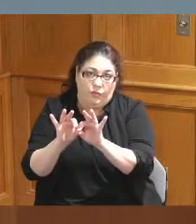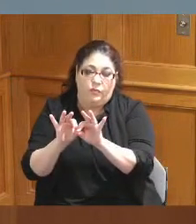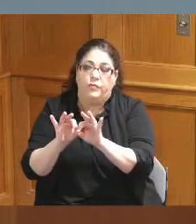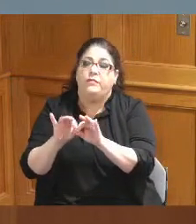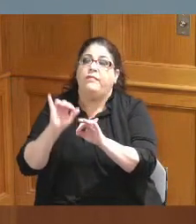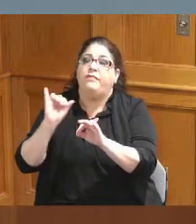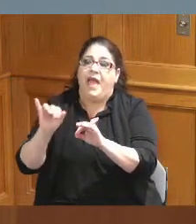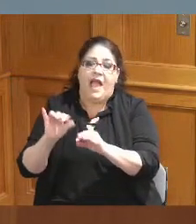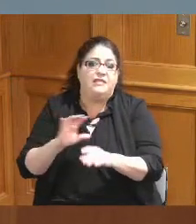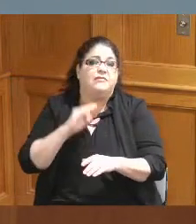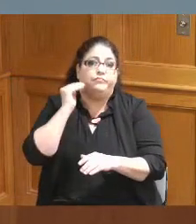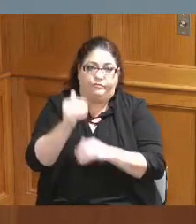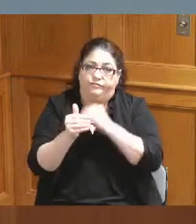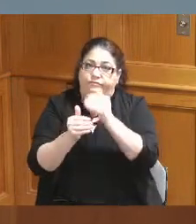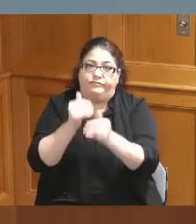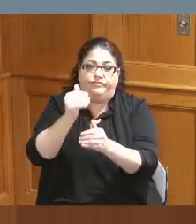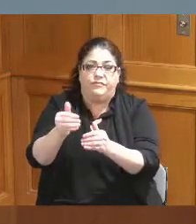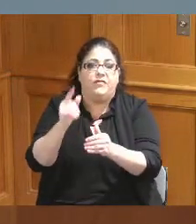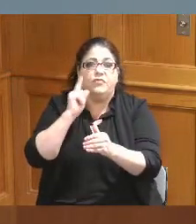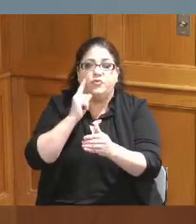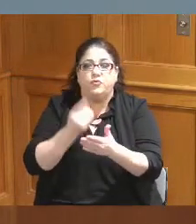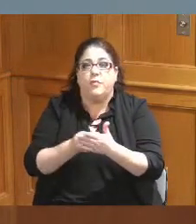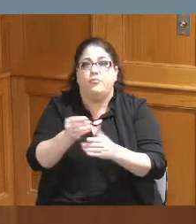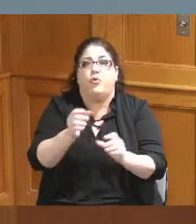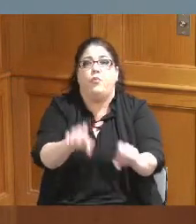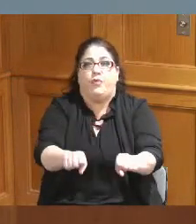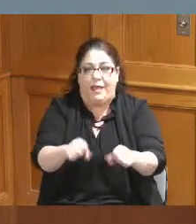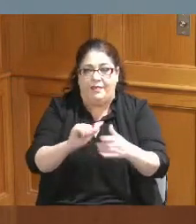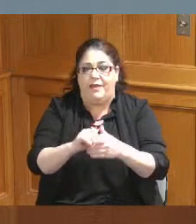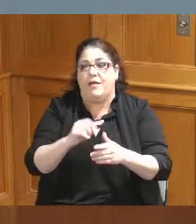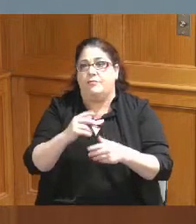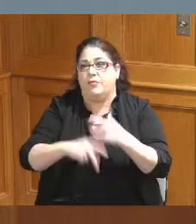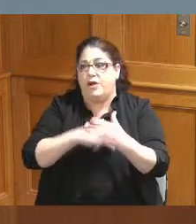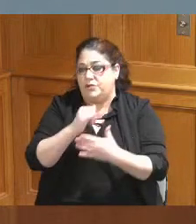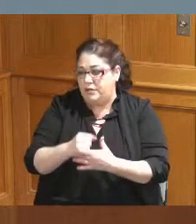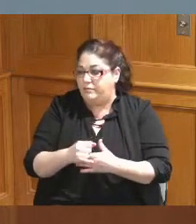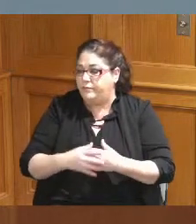these Parcels appropriated for the construction of the project and this will go through the